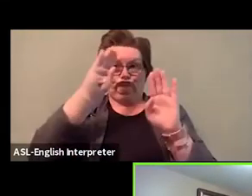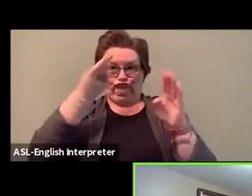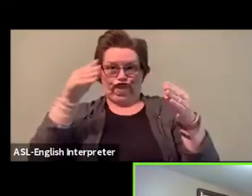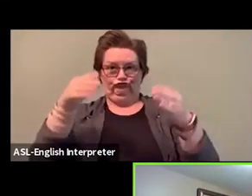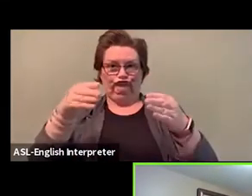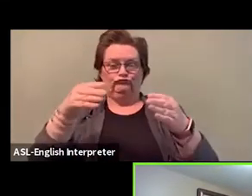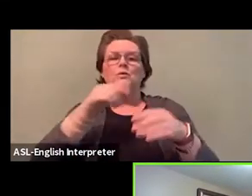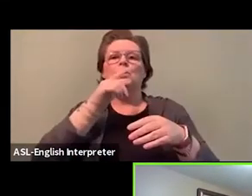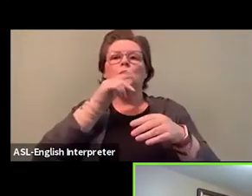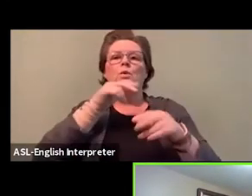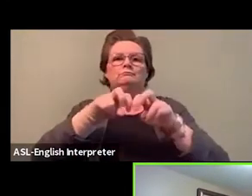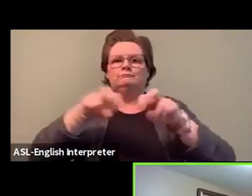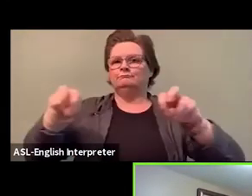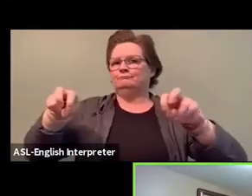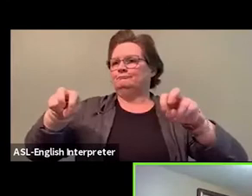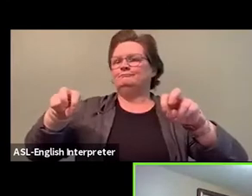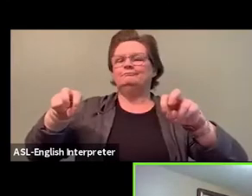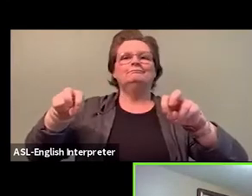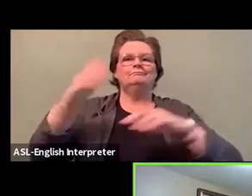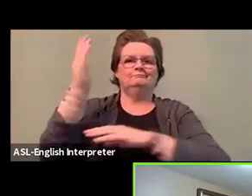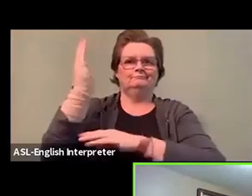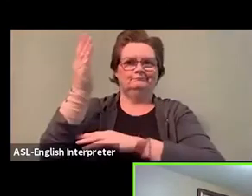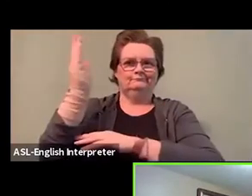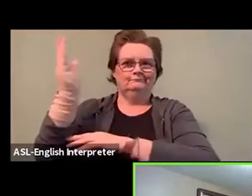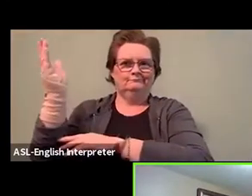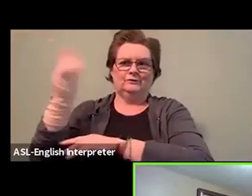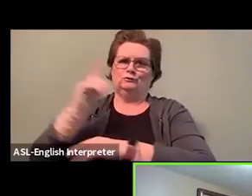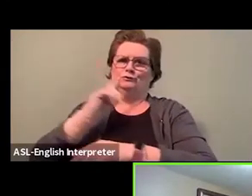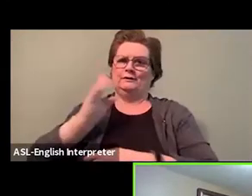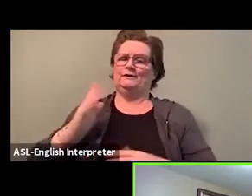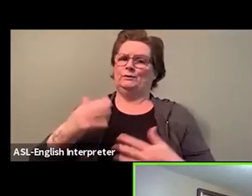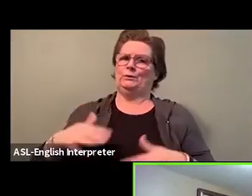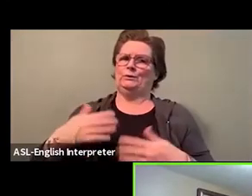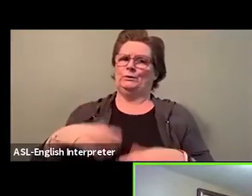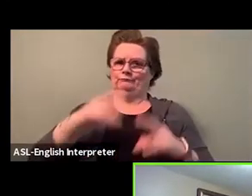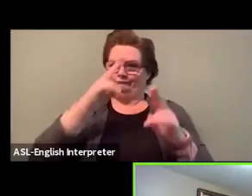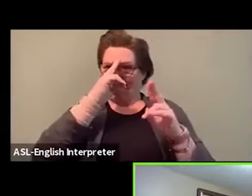Our first panelist is Aubrey Gonsalves.